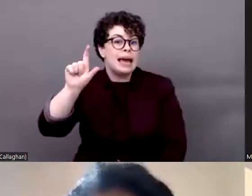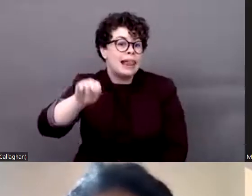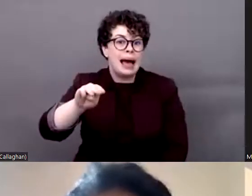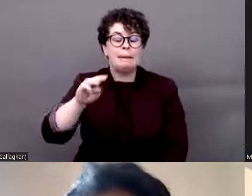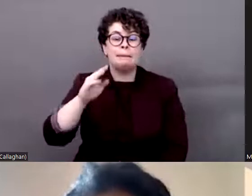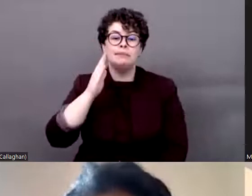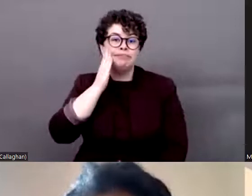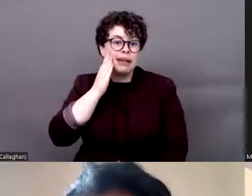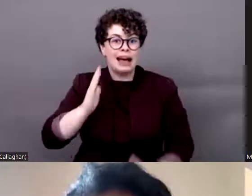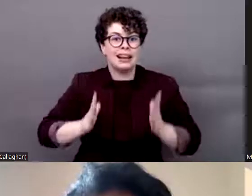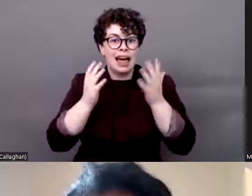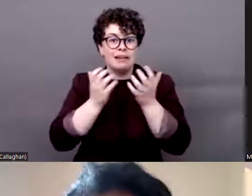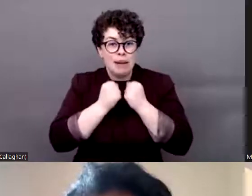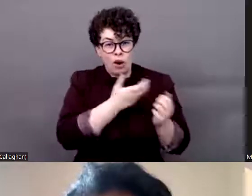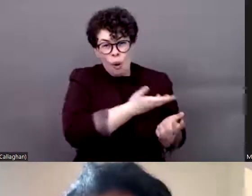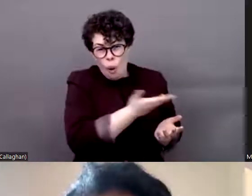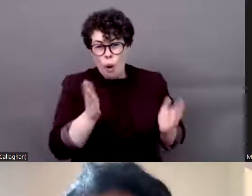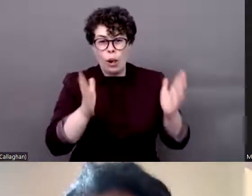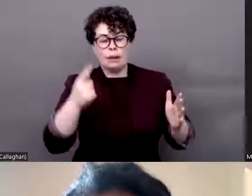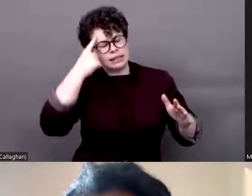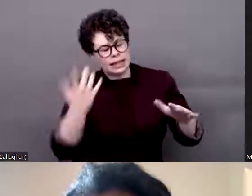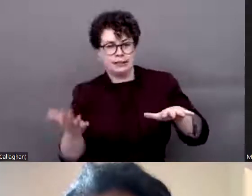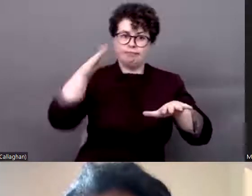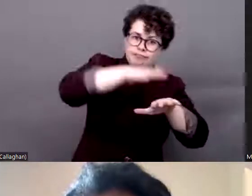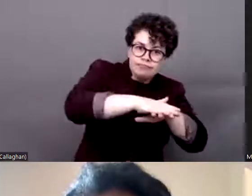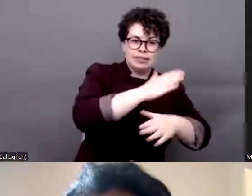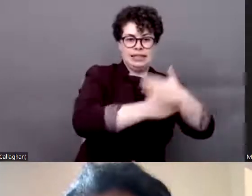be led by organizations of persons with disabilities